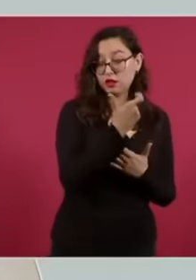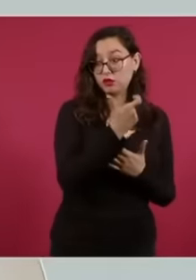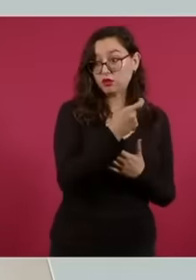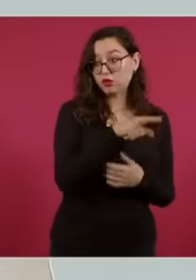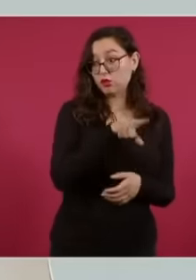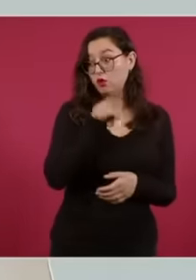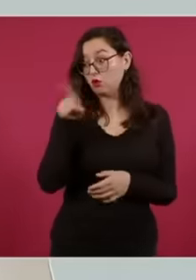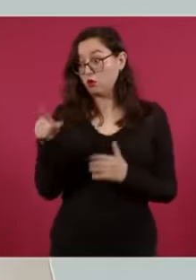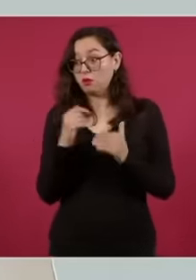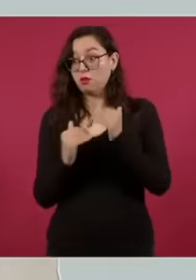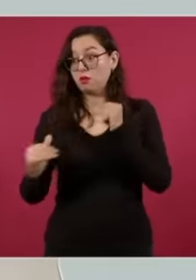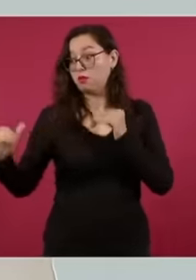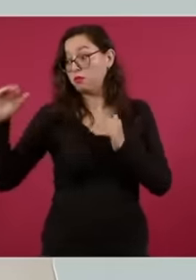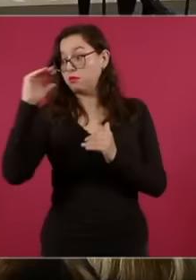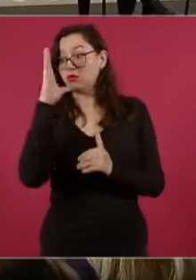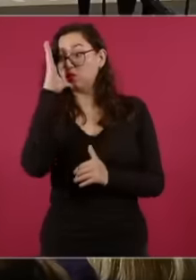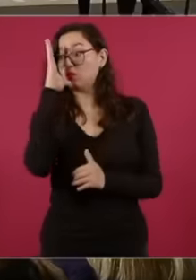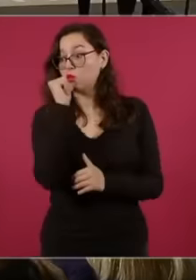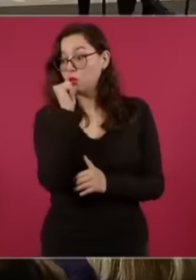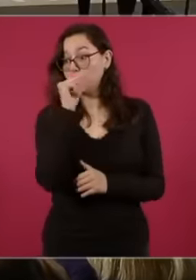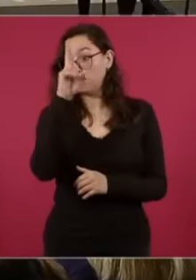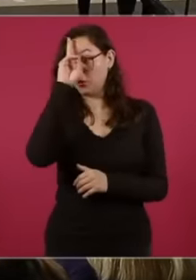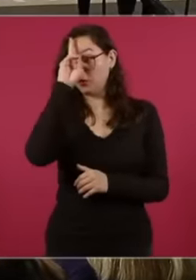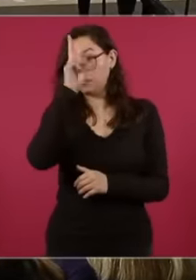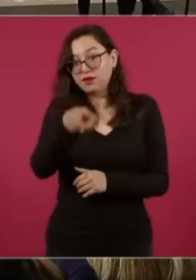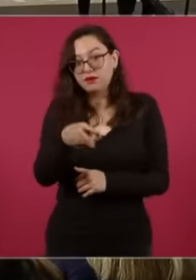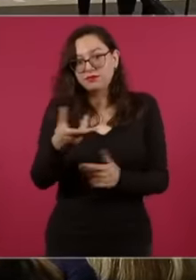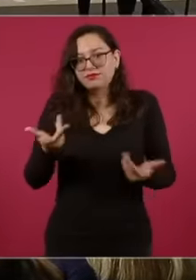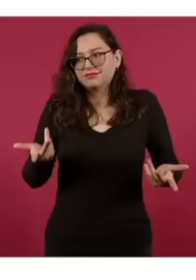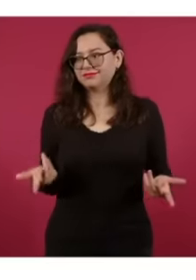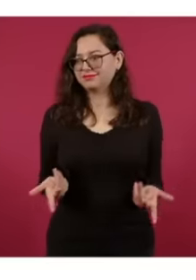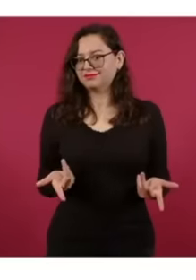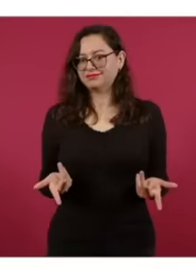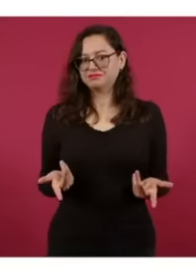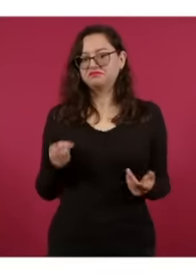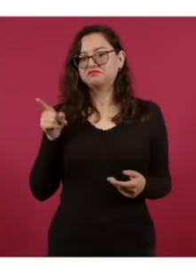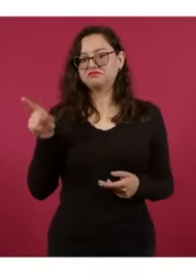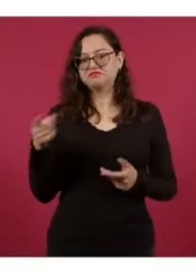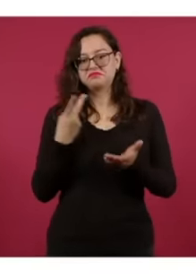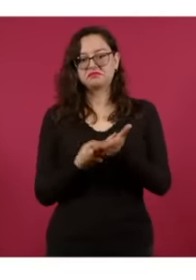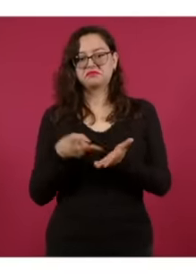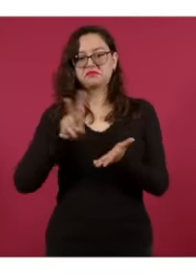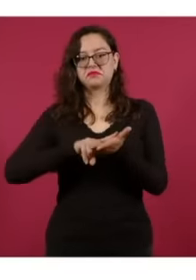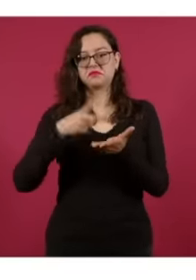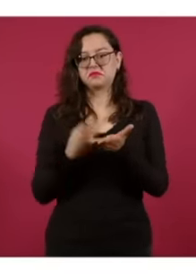as much as the president This is for the ministers of the court but we are going to tell them that they also